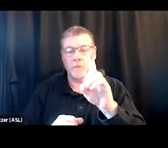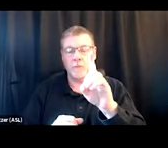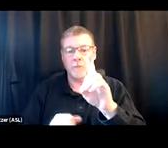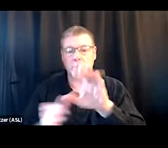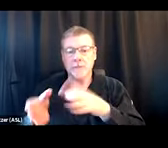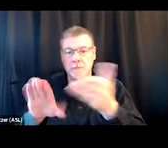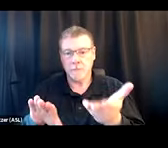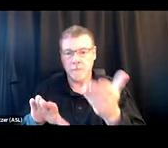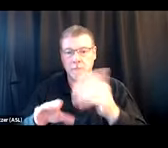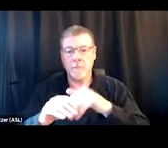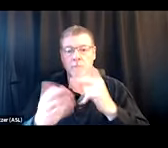in the programming that you operate.